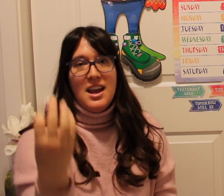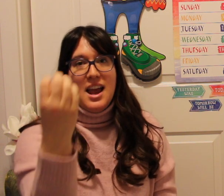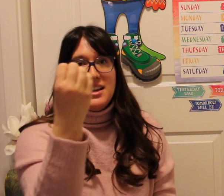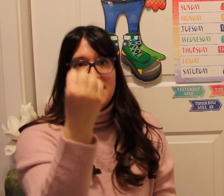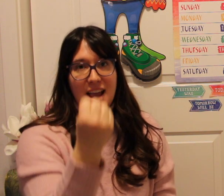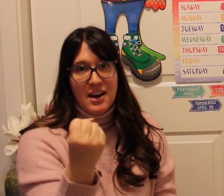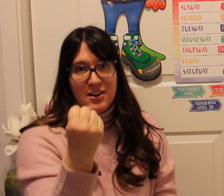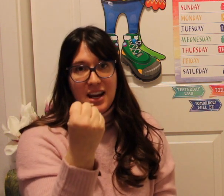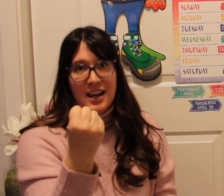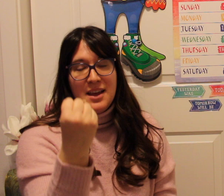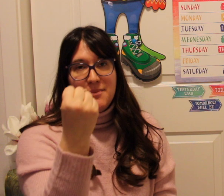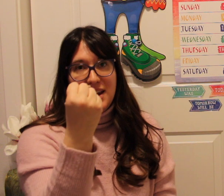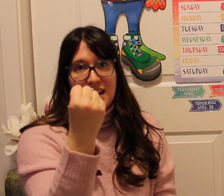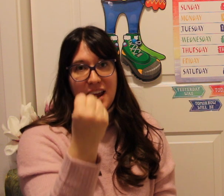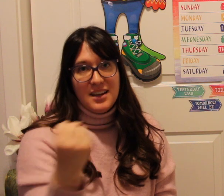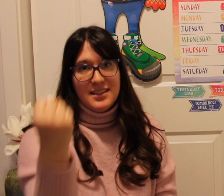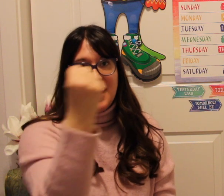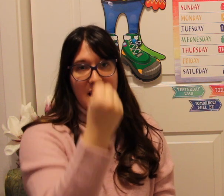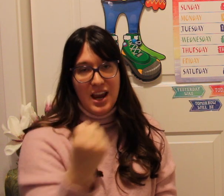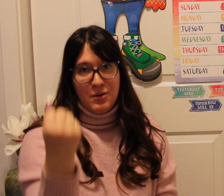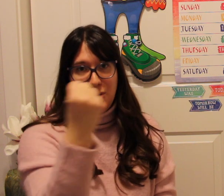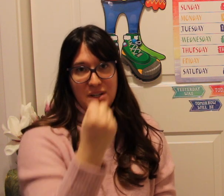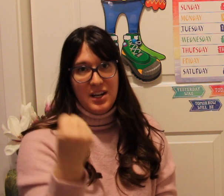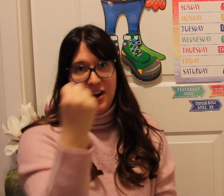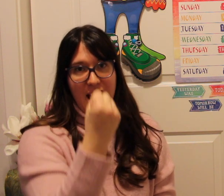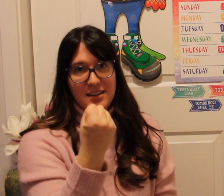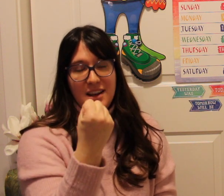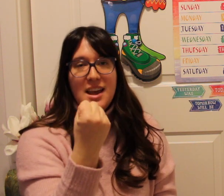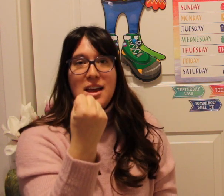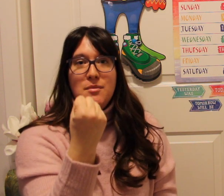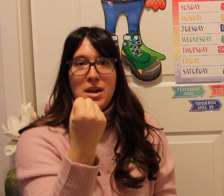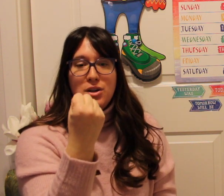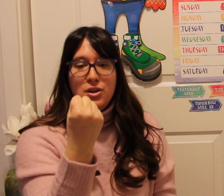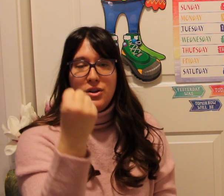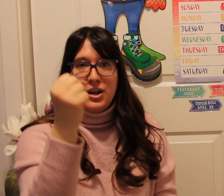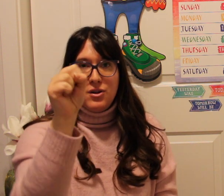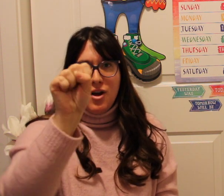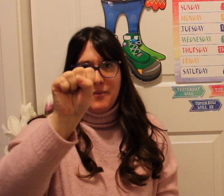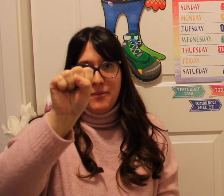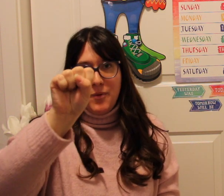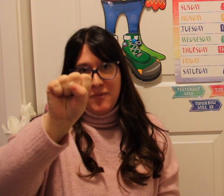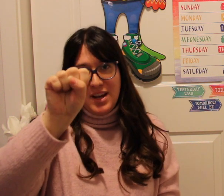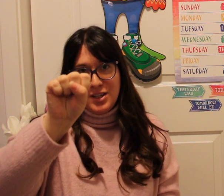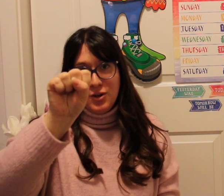Saturday make an S and rotate your hand make sure that you're not put basing